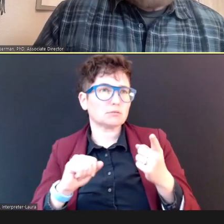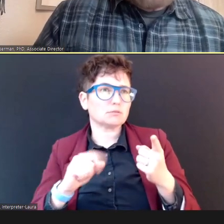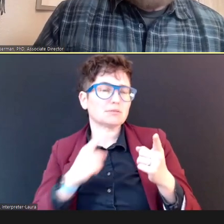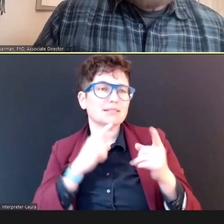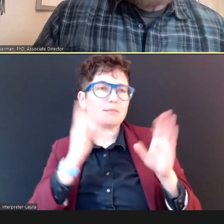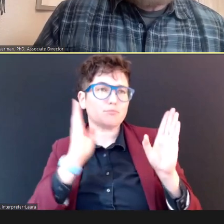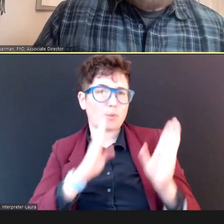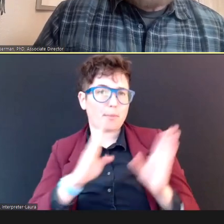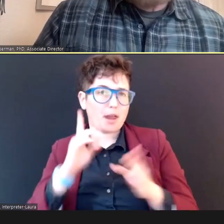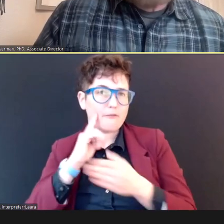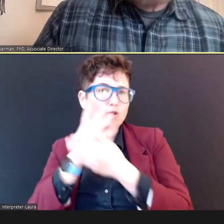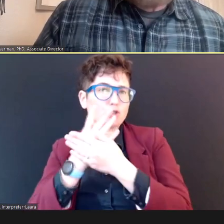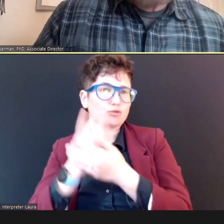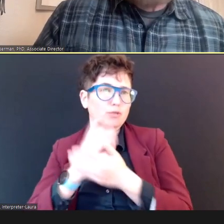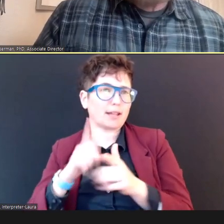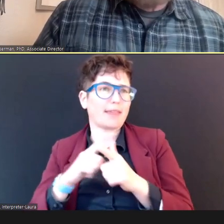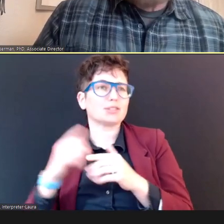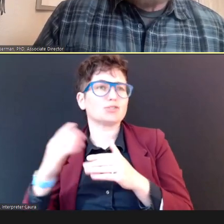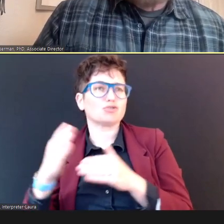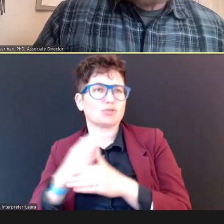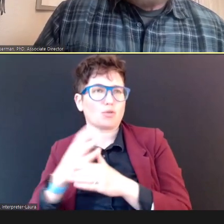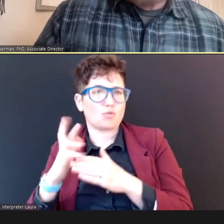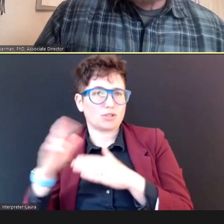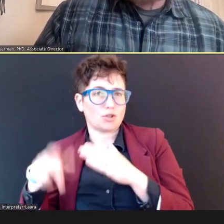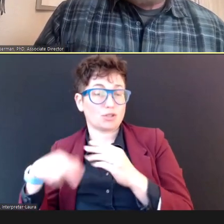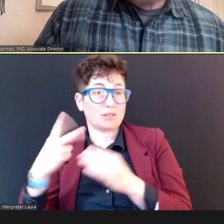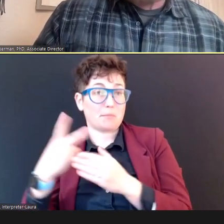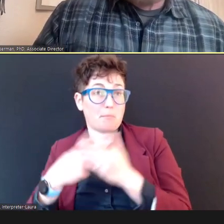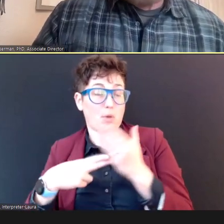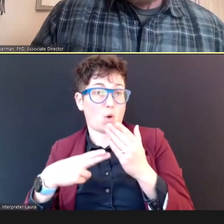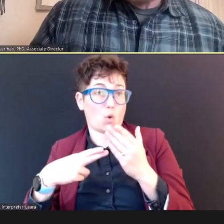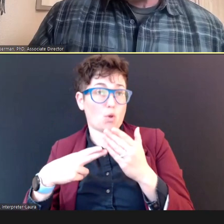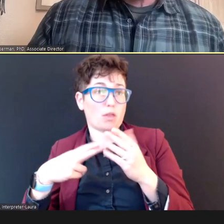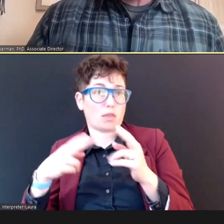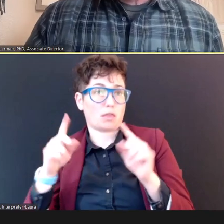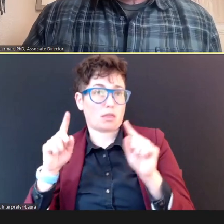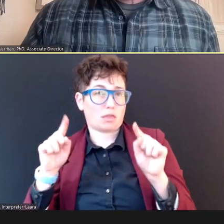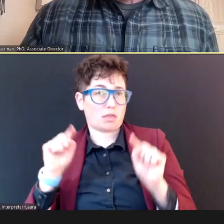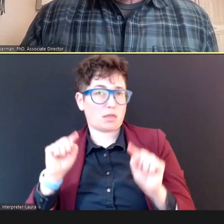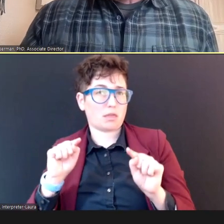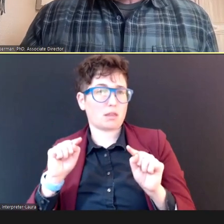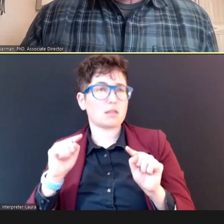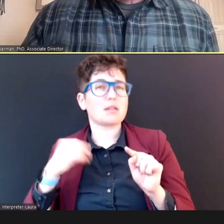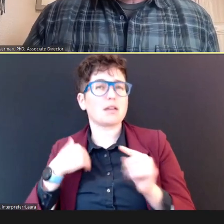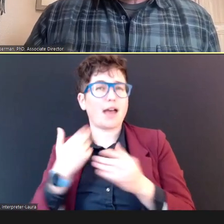results," both of those headings have resources for healthcare providers.